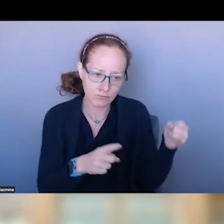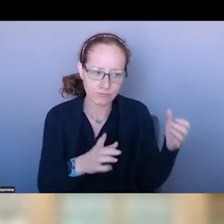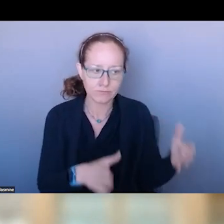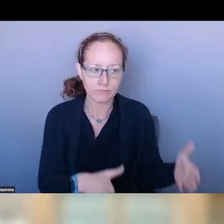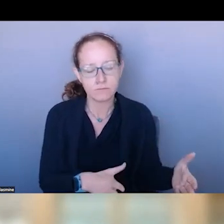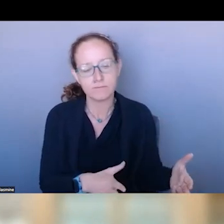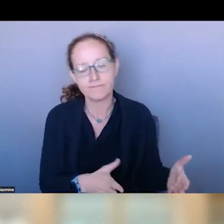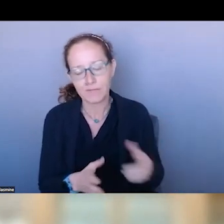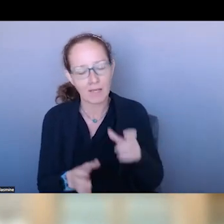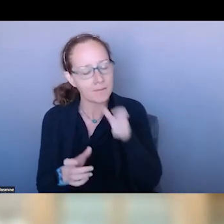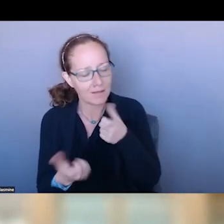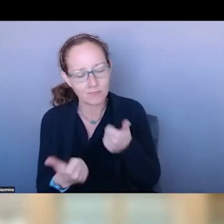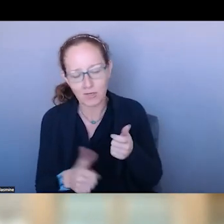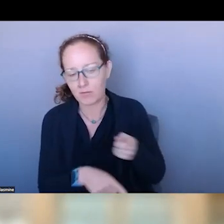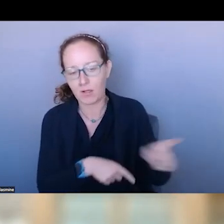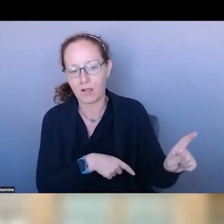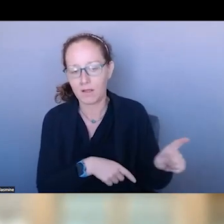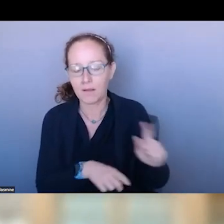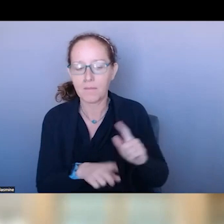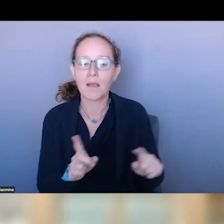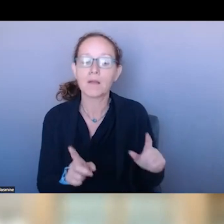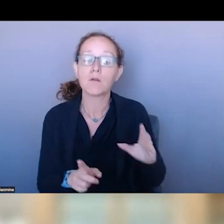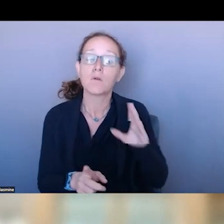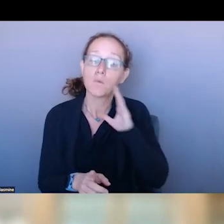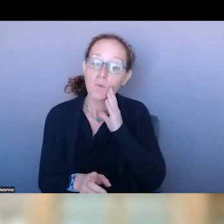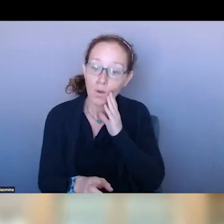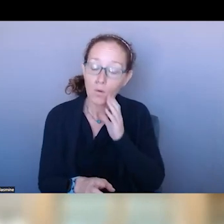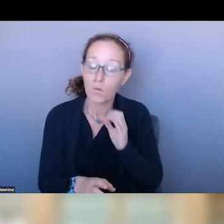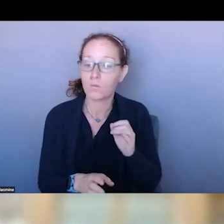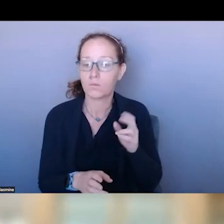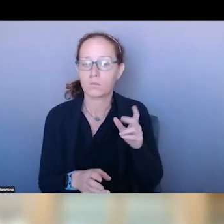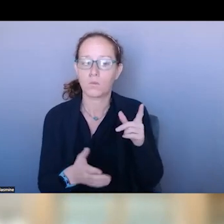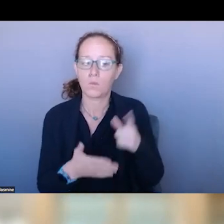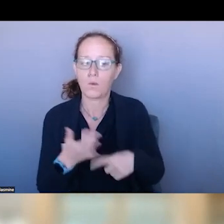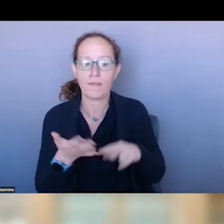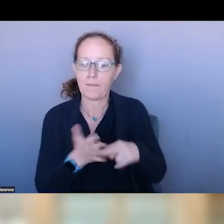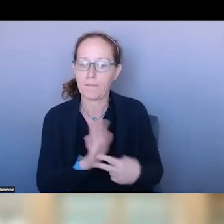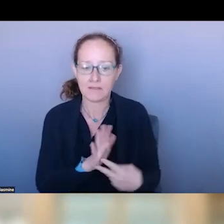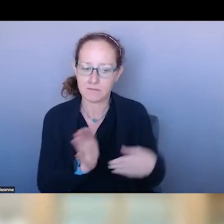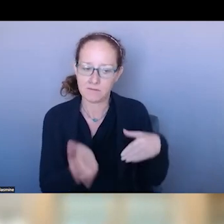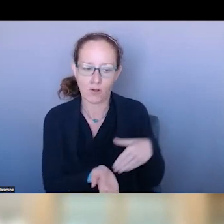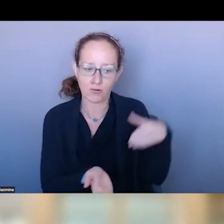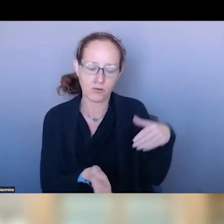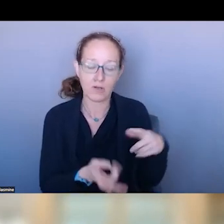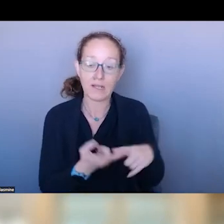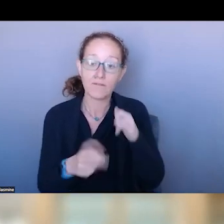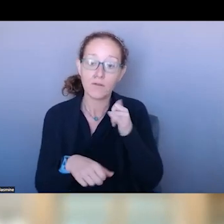YOU KNOW WHAT YOU ARE GOING TO GET. WHEN YOU CALL AN AMBULANCE, YOU KNOW WHAT YOU ARE GOING TO GET. ALL AMBULANCES ARE CALLED